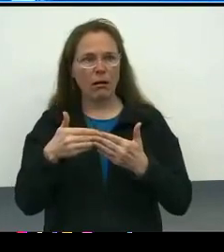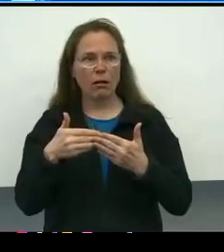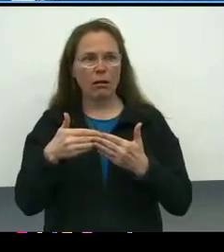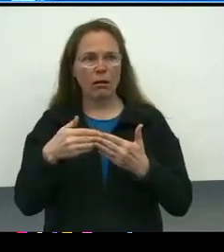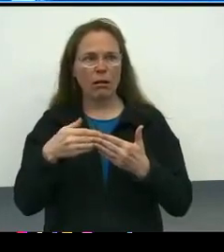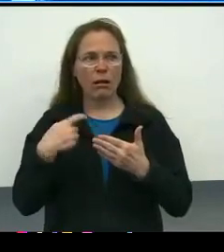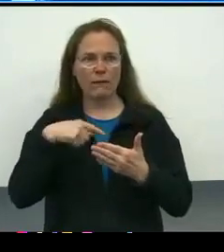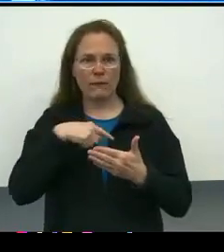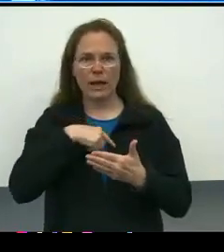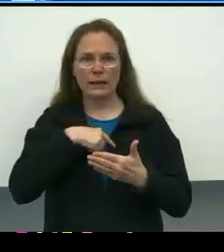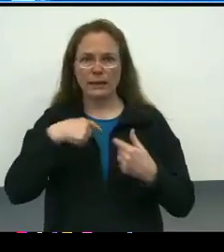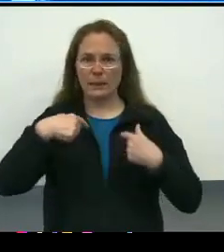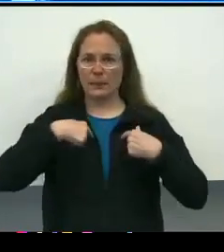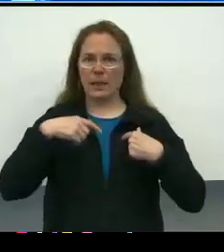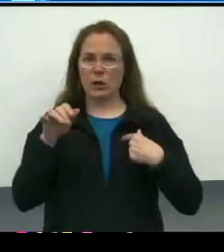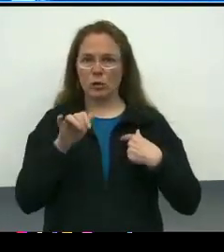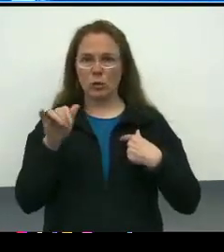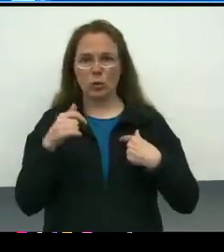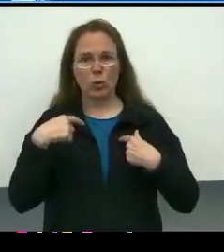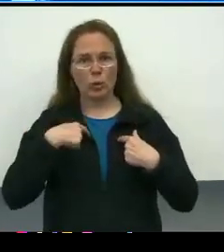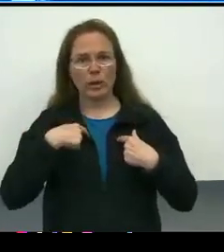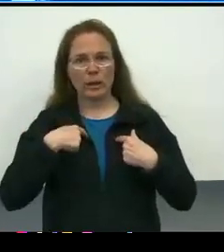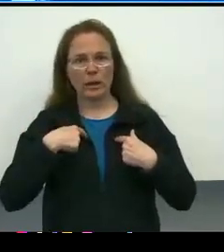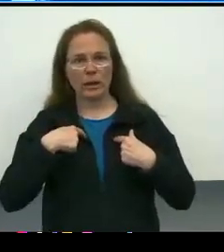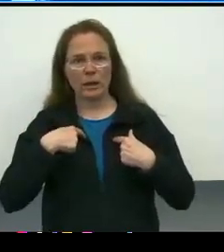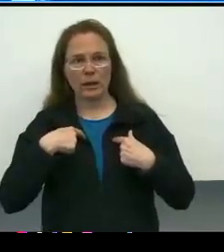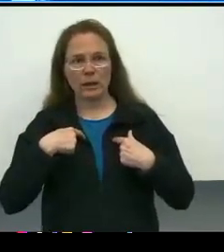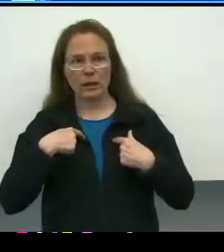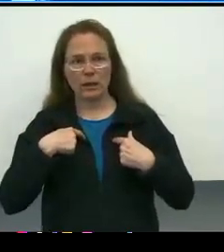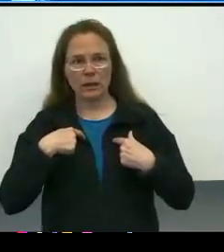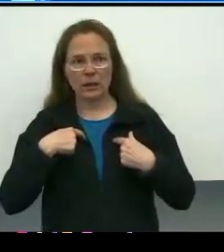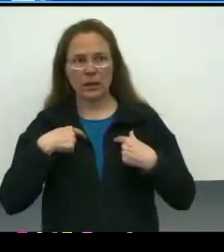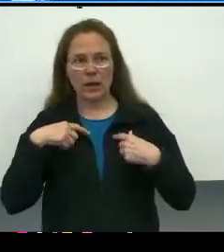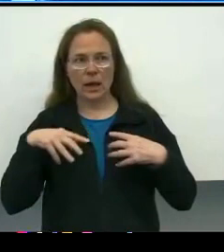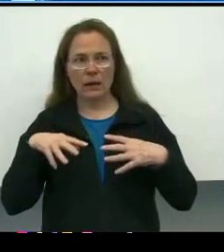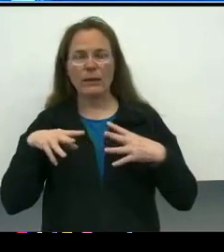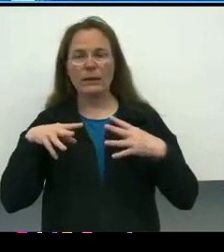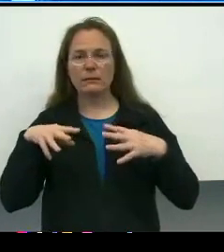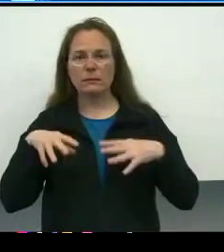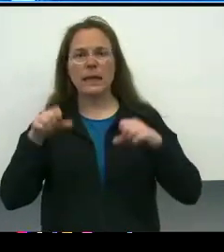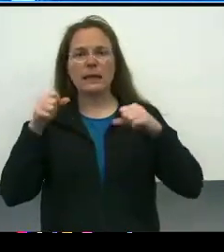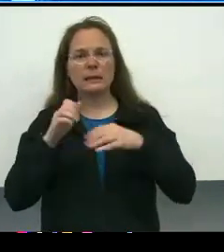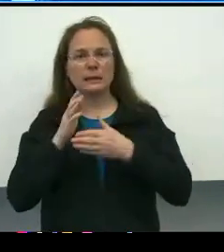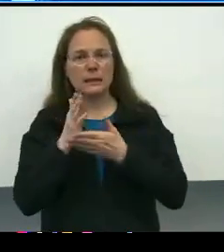including yours truly, have undergone some of our Dr. Moreland-Capuia's training. And I think there's opportunity to continue